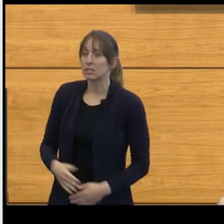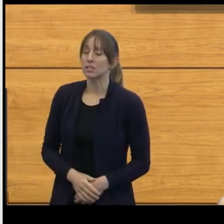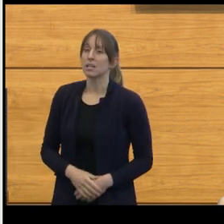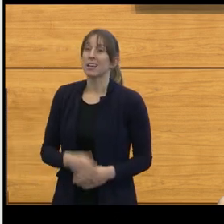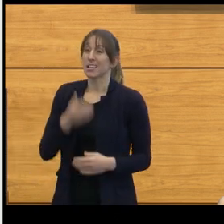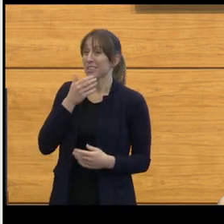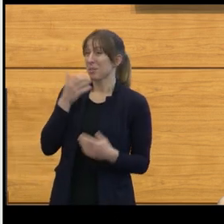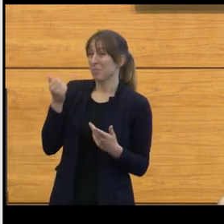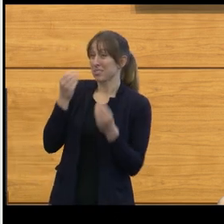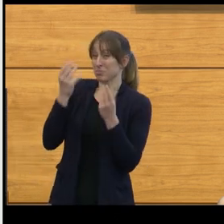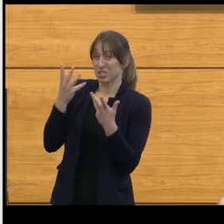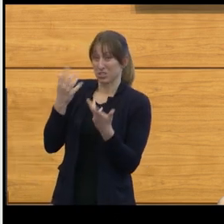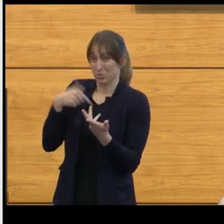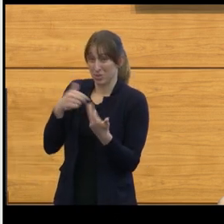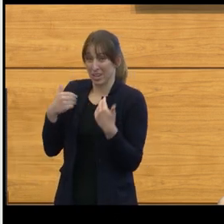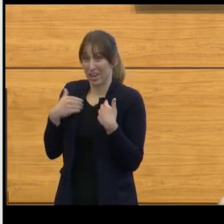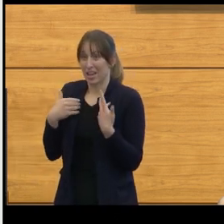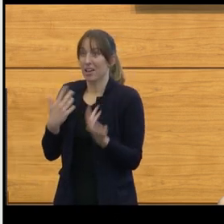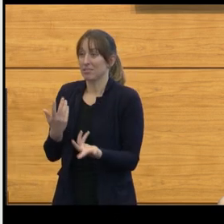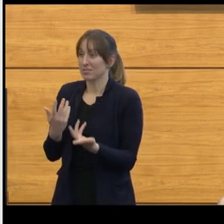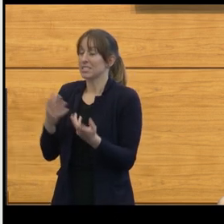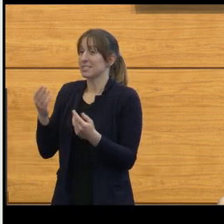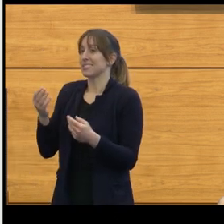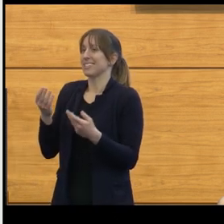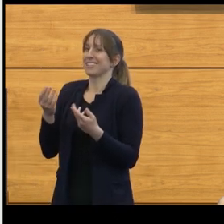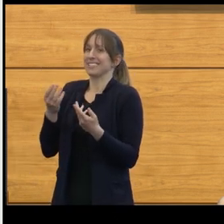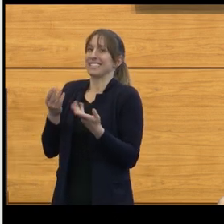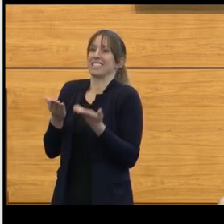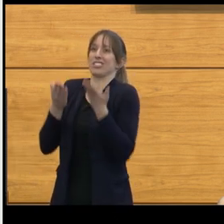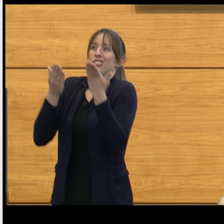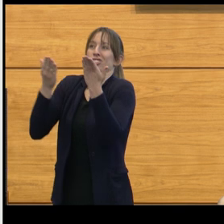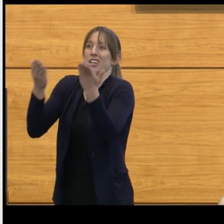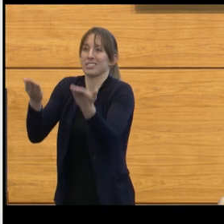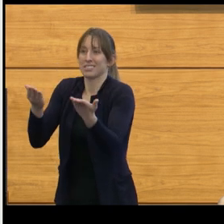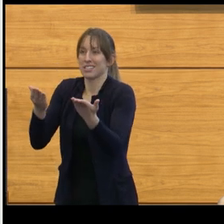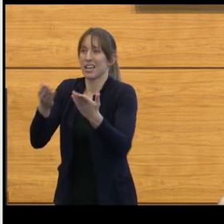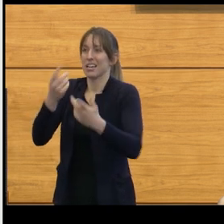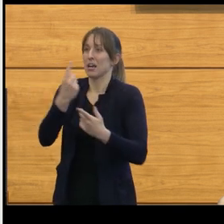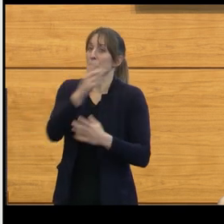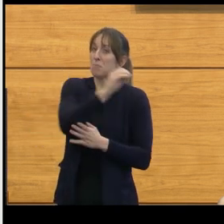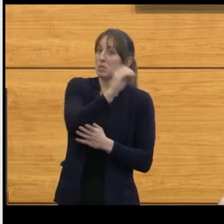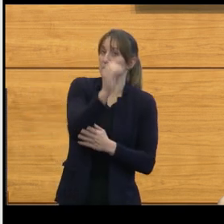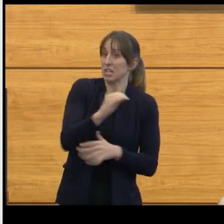suggests that this percentage of child would live, this percentage of child would not."